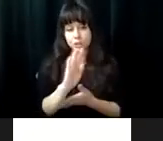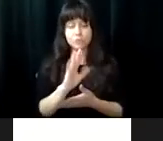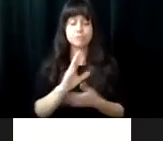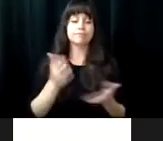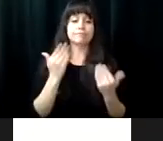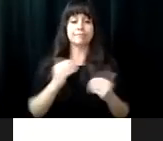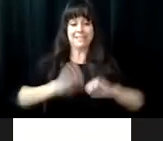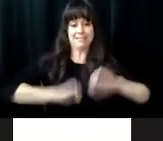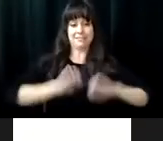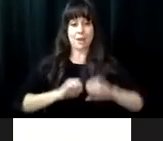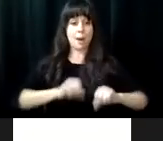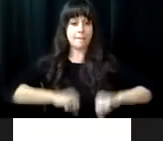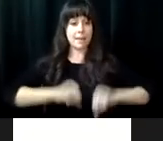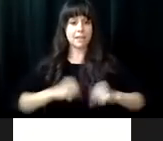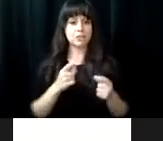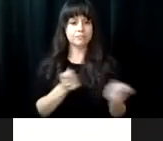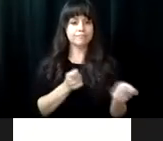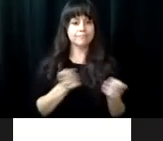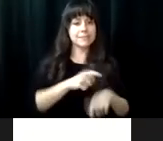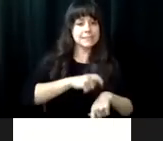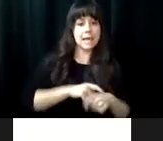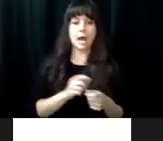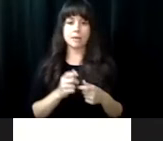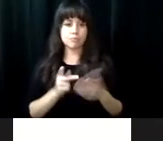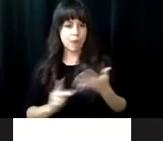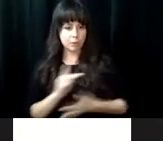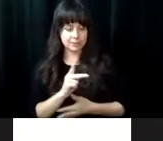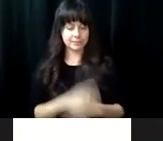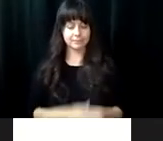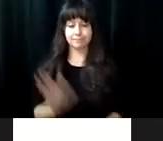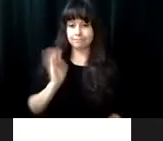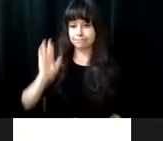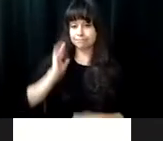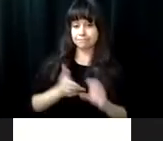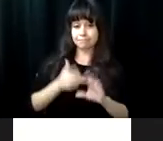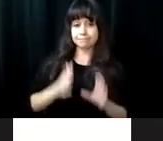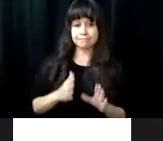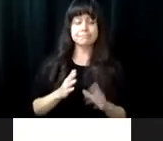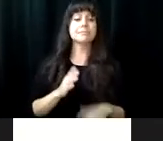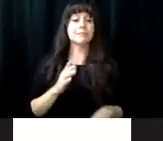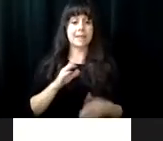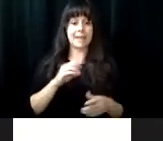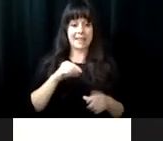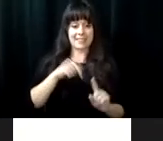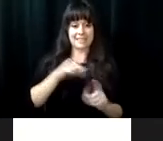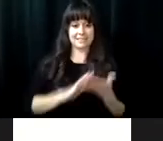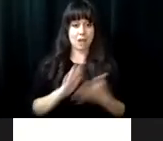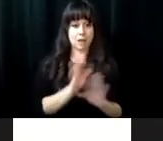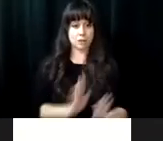enhance awareness of the academic and blindness related demands of college and evaluate their ability to manage time and priorities